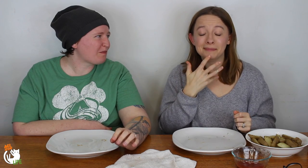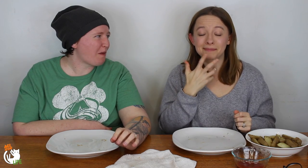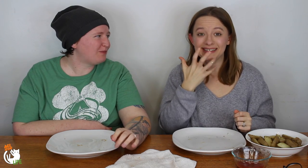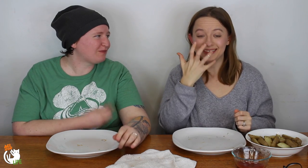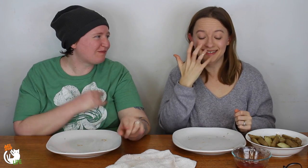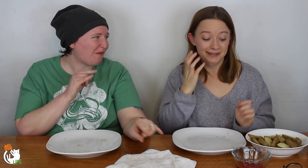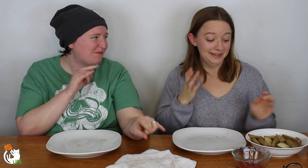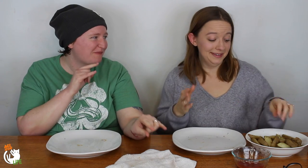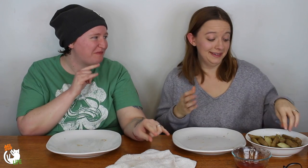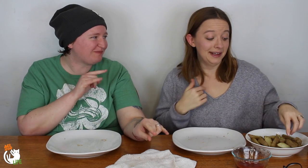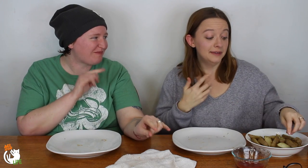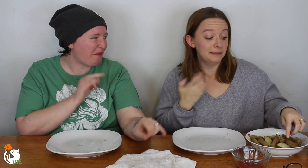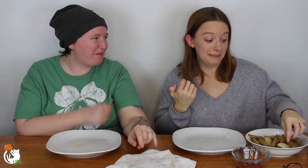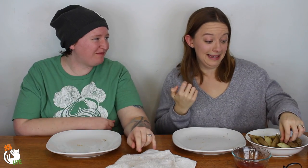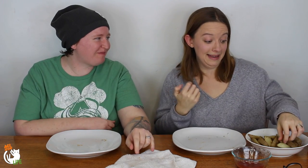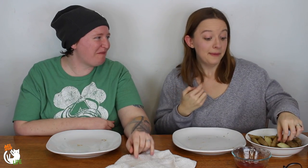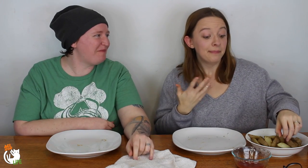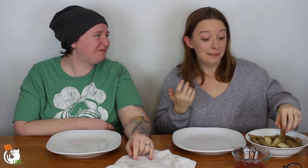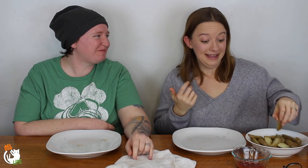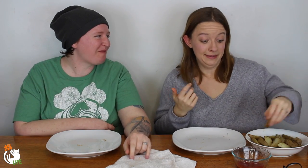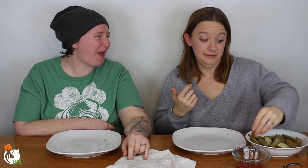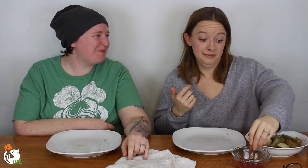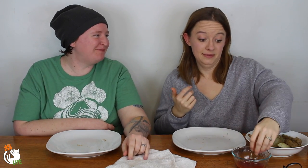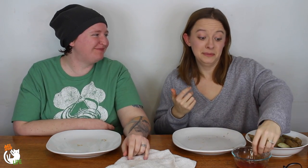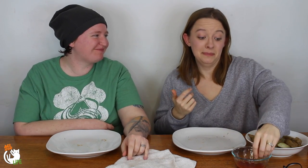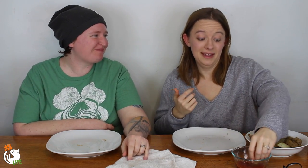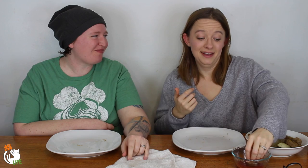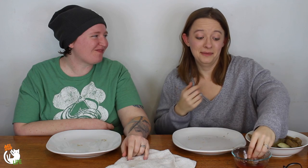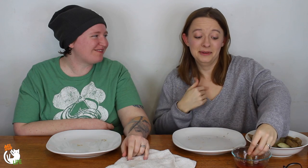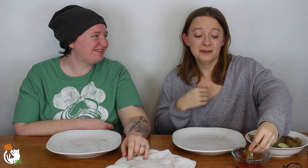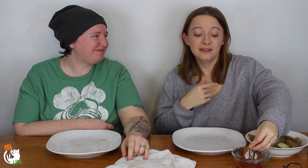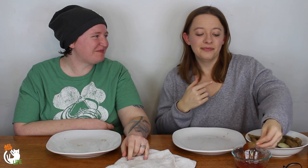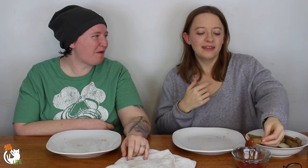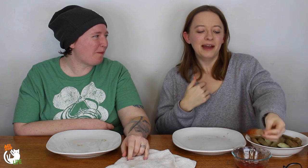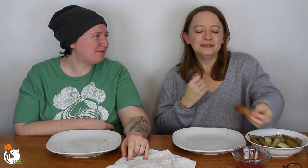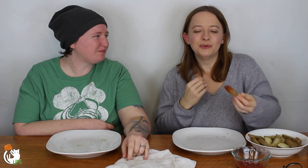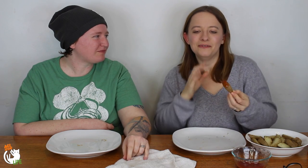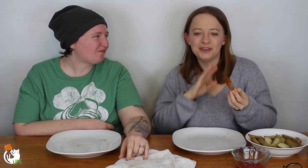I was so mad! Really mad! Really mad. Mad!